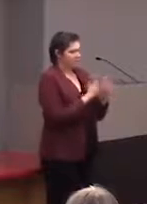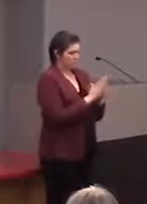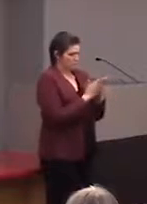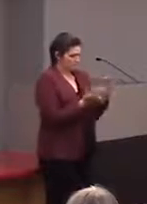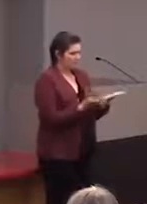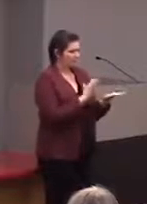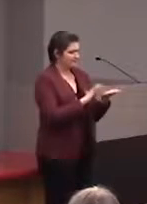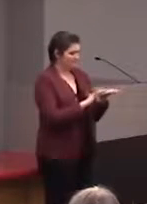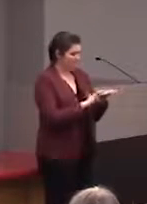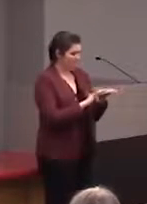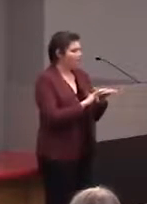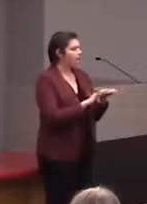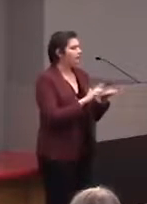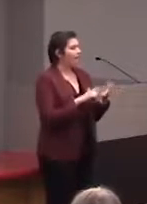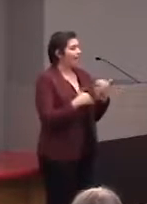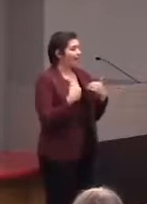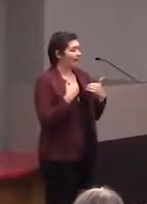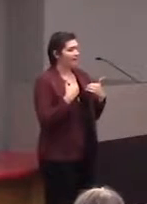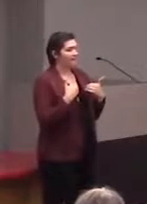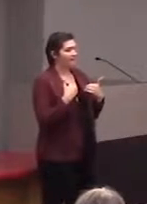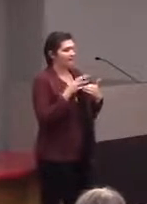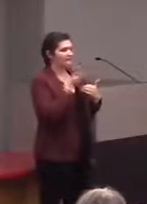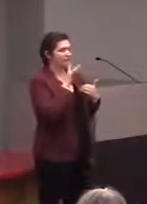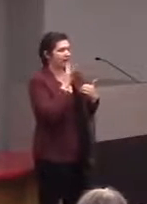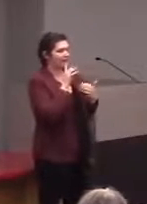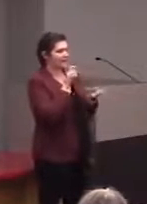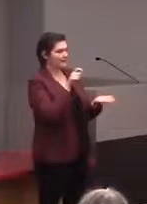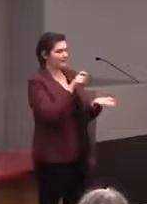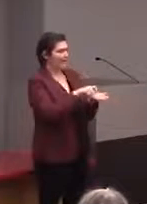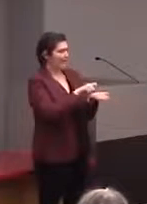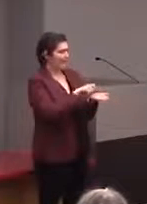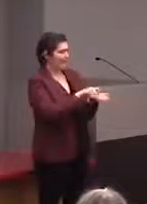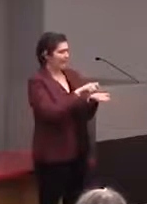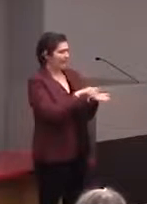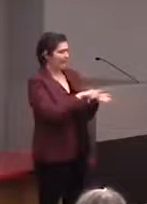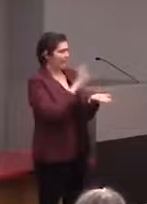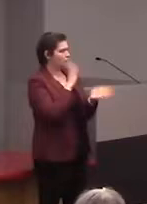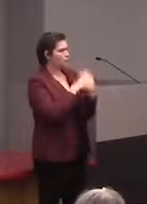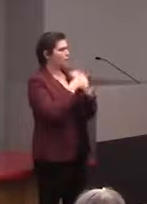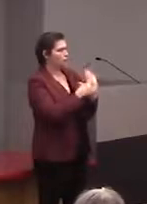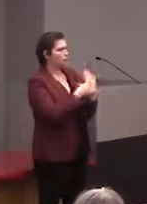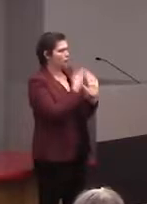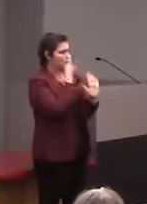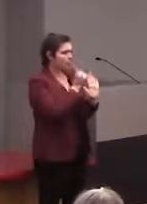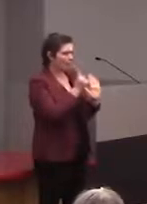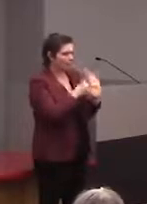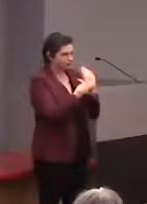and there's braille, you also have a... It comes with a talking pen. I'm gonna show you what the pen looks like,